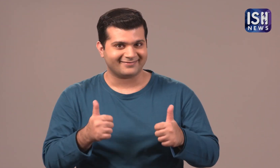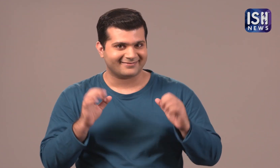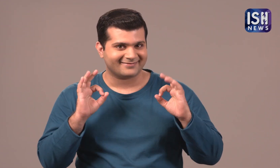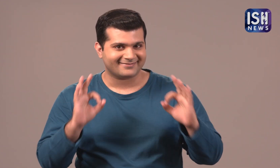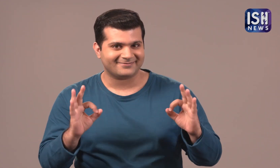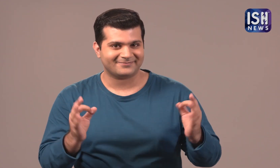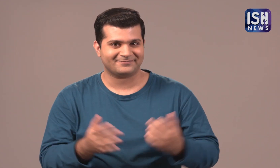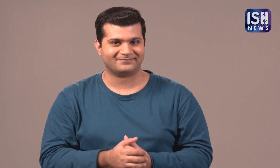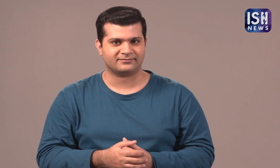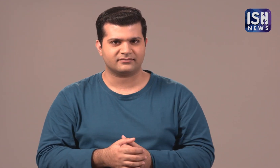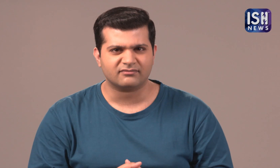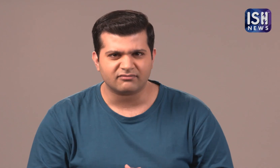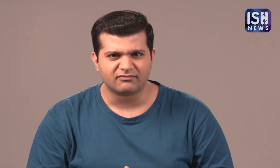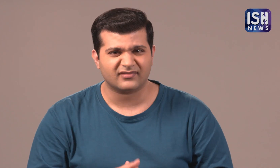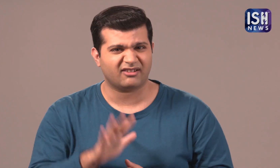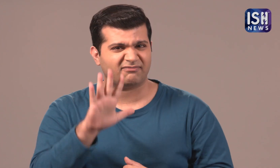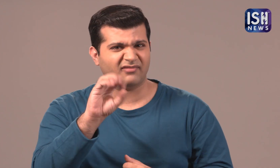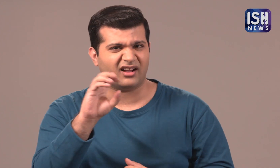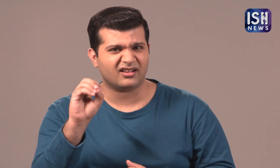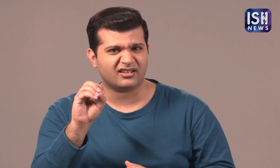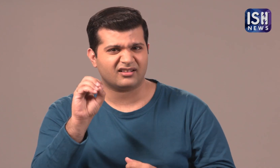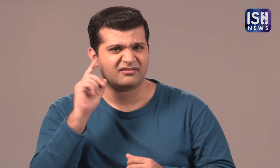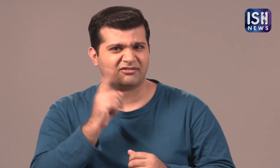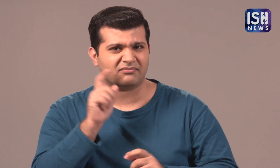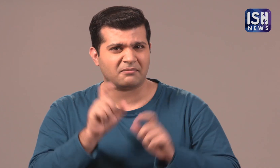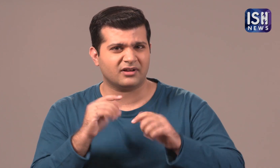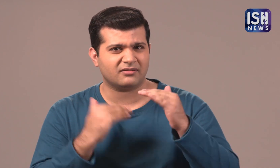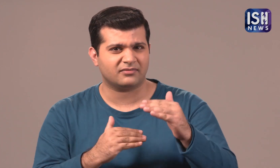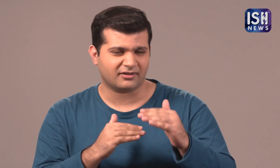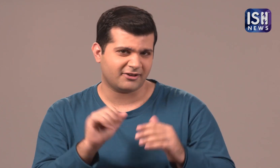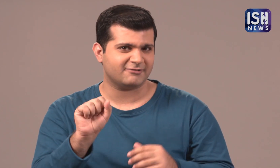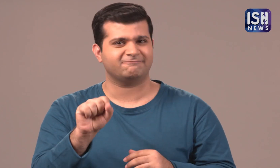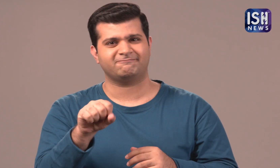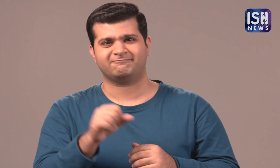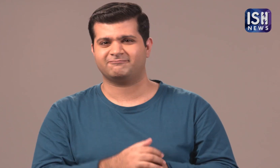Isn't it great! Huh? There is a limit of only 500 Deaf people? Sadly yes.